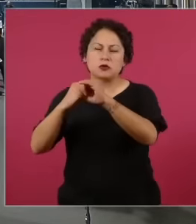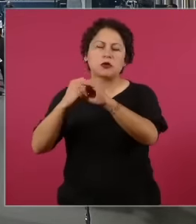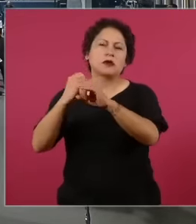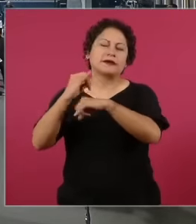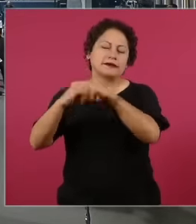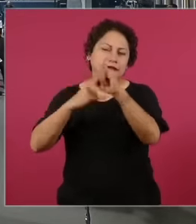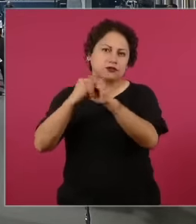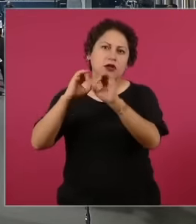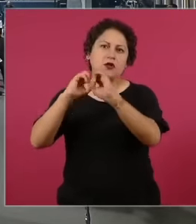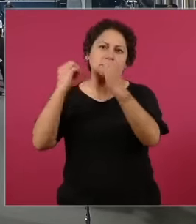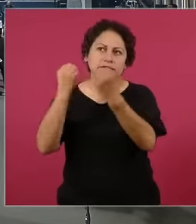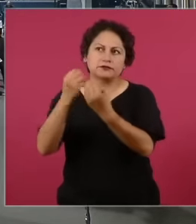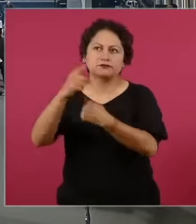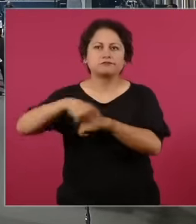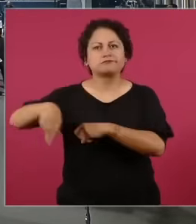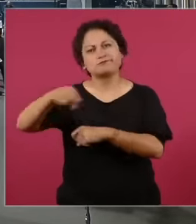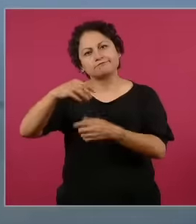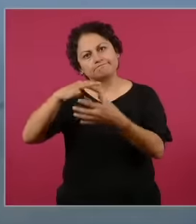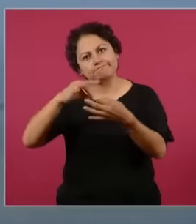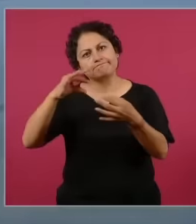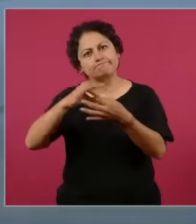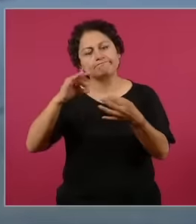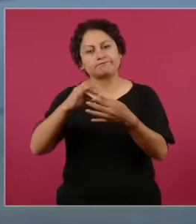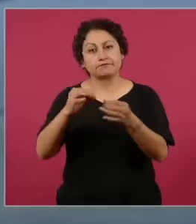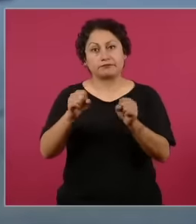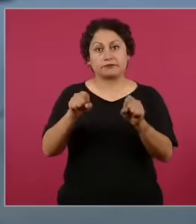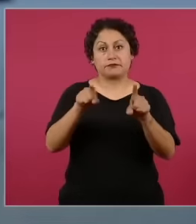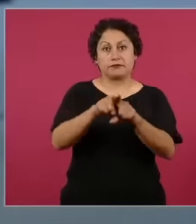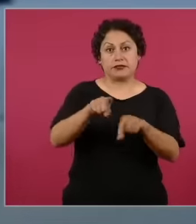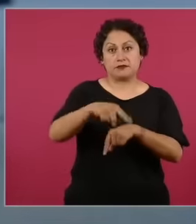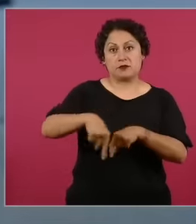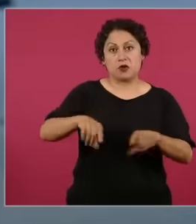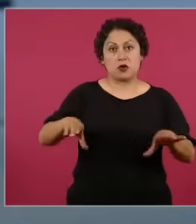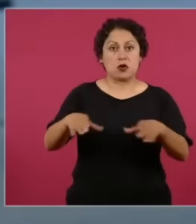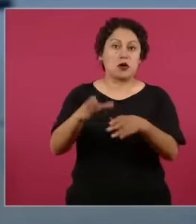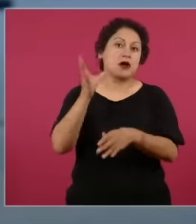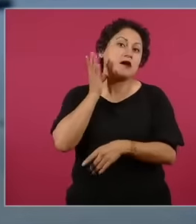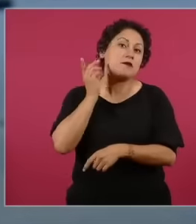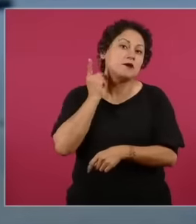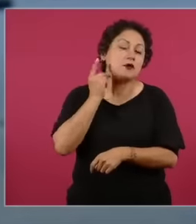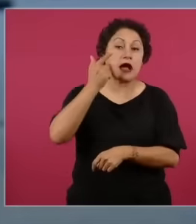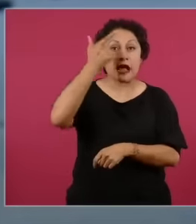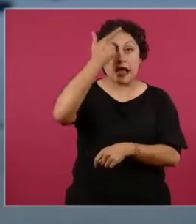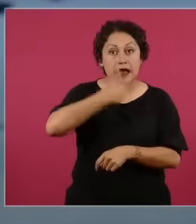in Congress, uh, there are mobilizations yesterday night, there were protests, uh, by workers of the